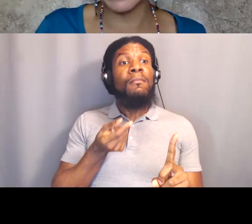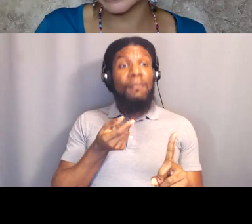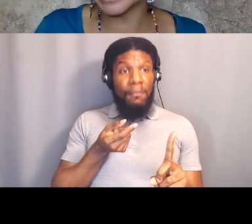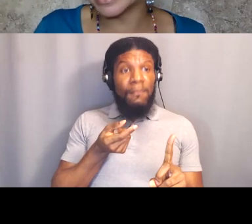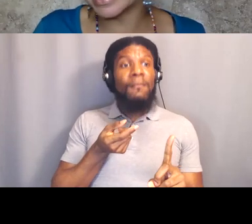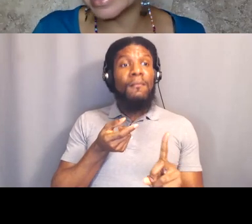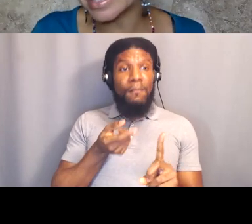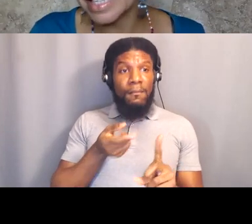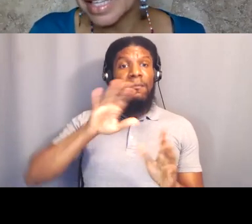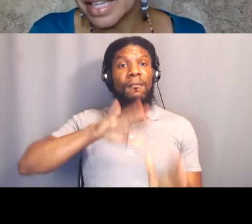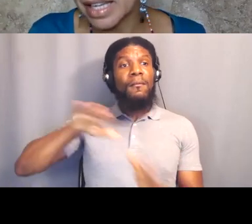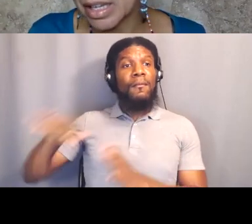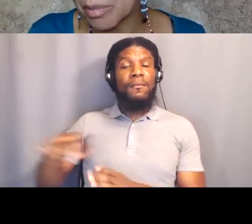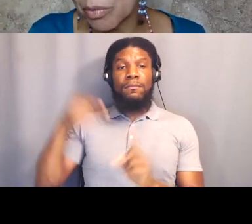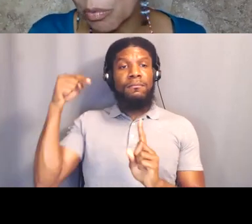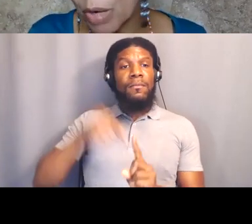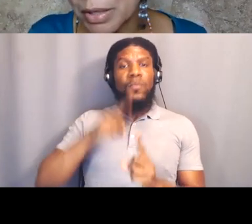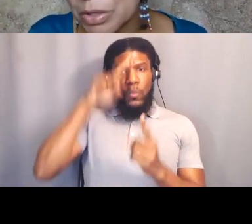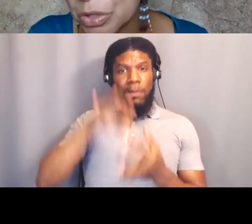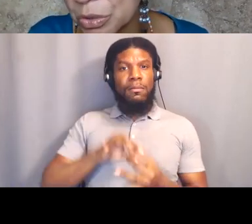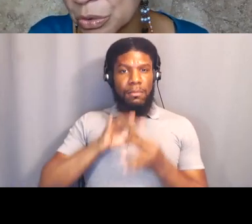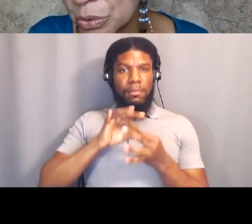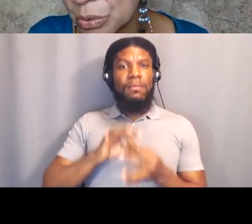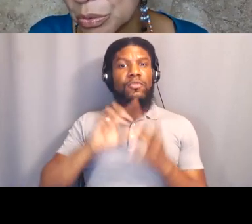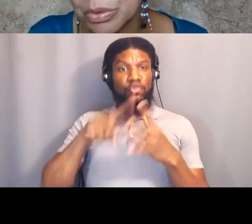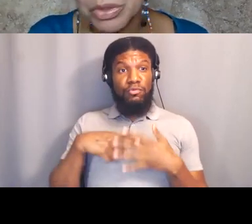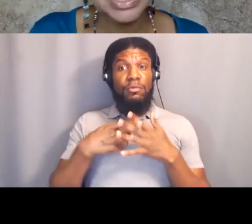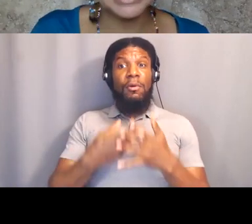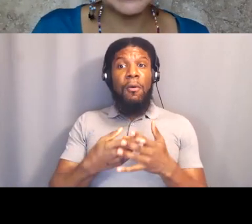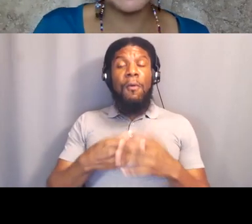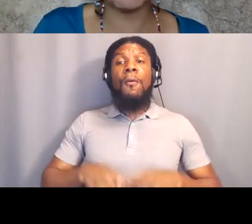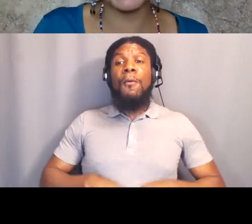and want to get somebody